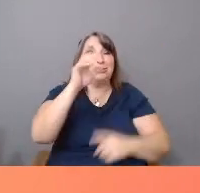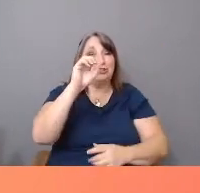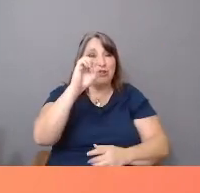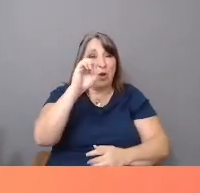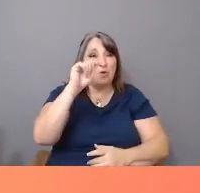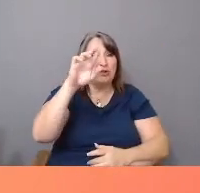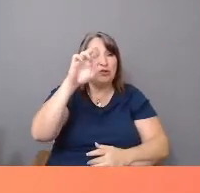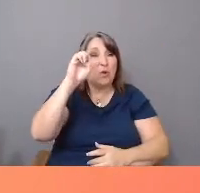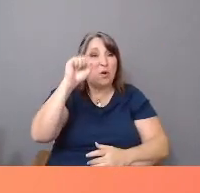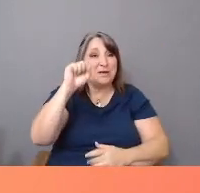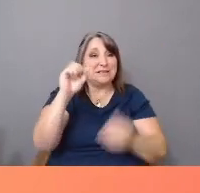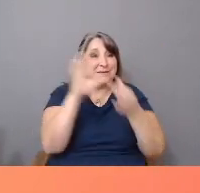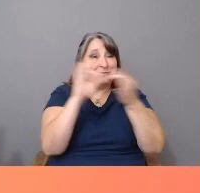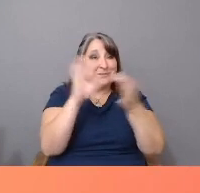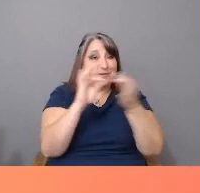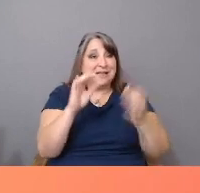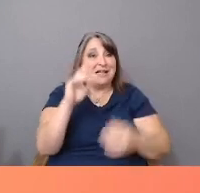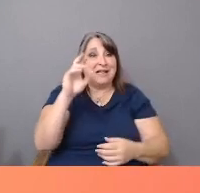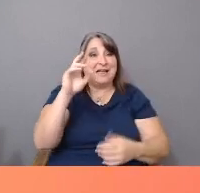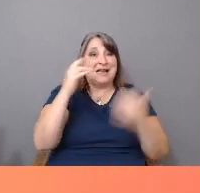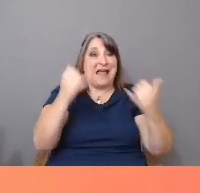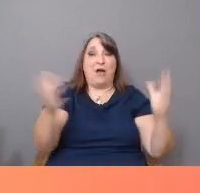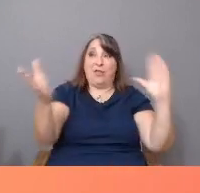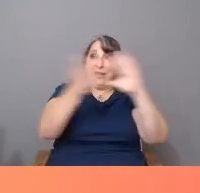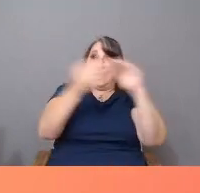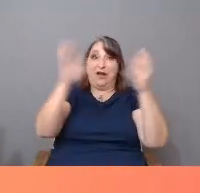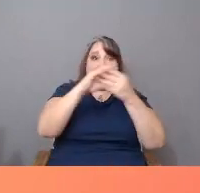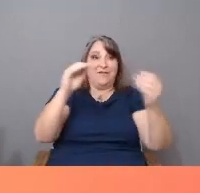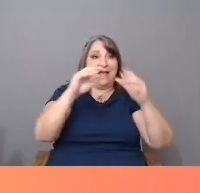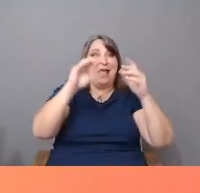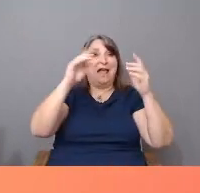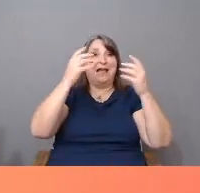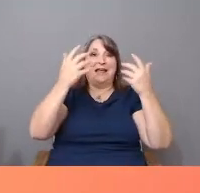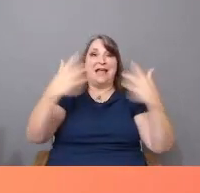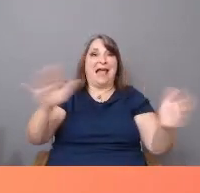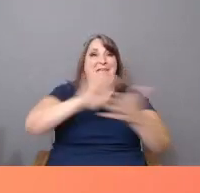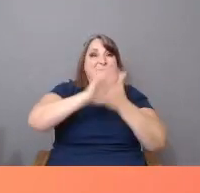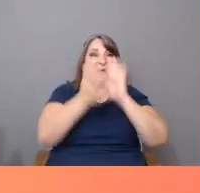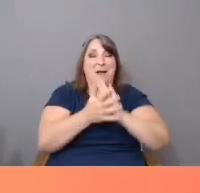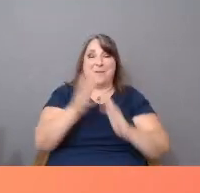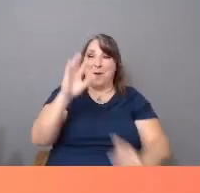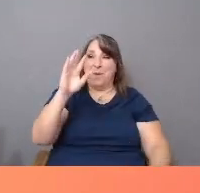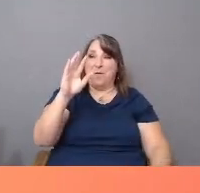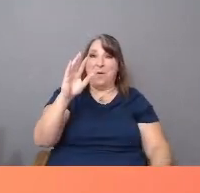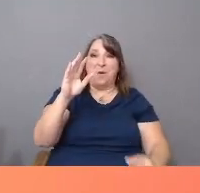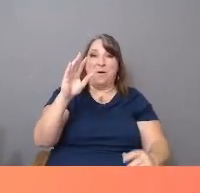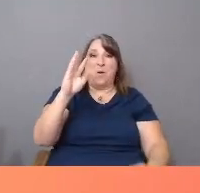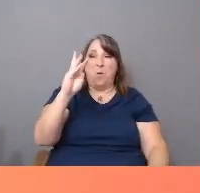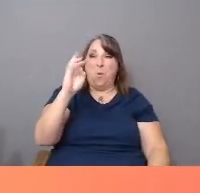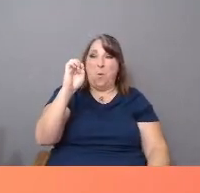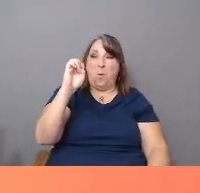the narrative has been weaponized. Media today is more powerful than ever.